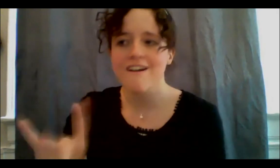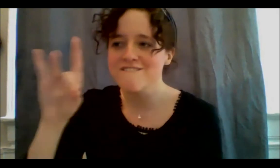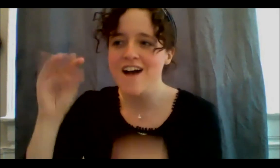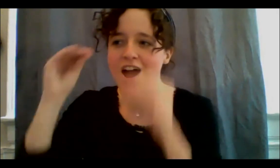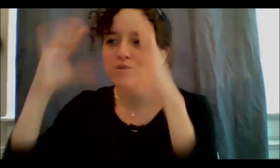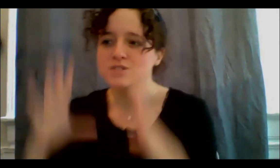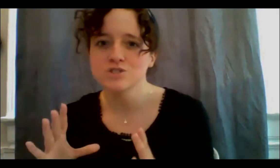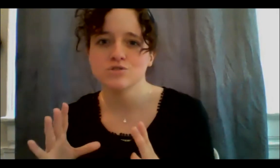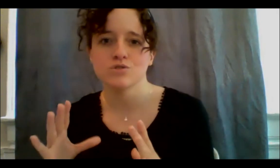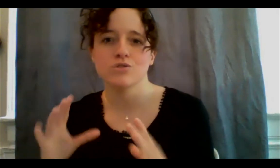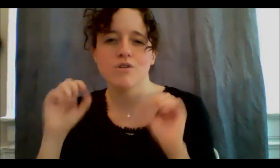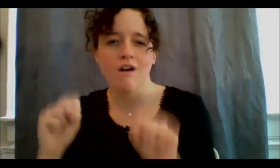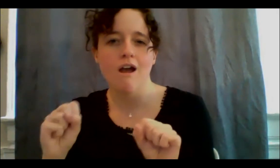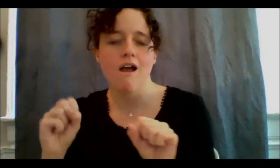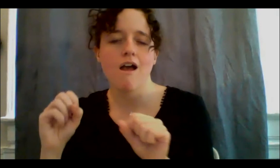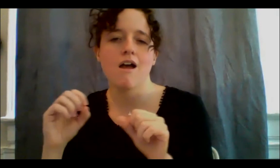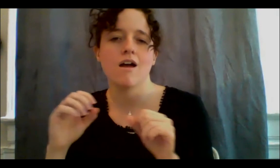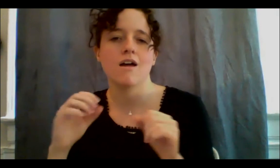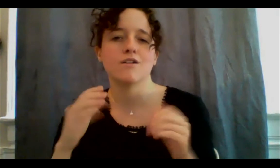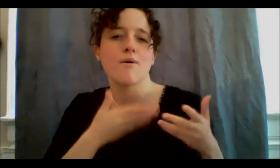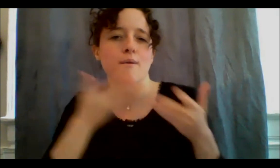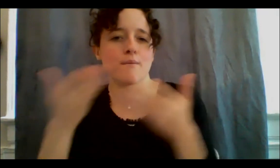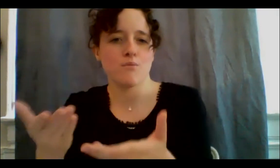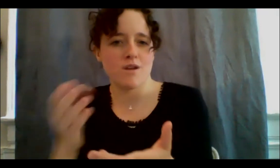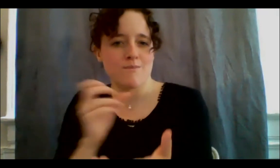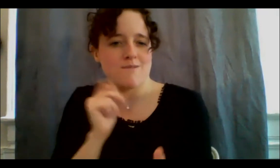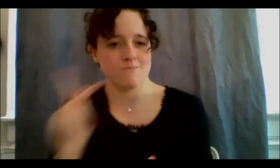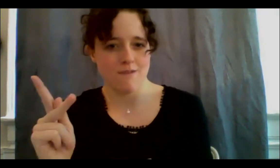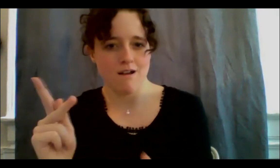and being to share with me what it actually means, what our practices were,